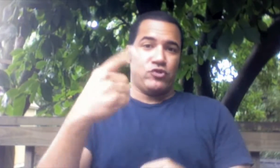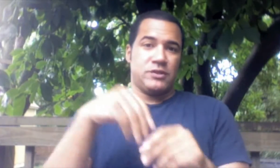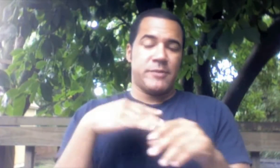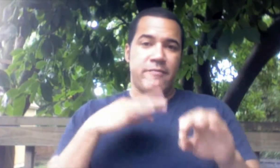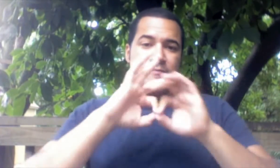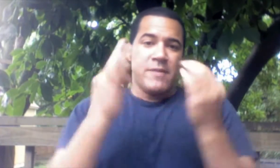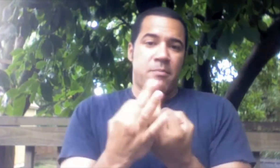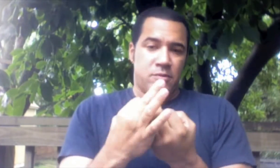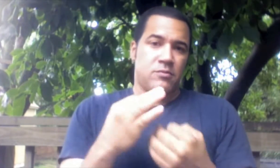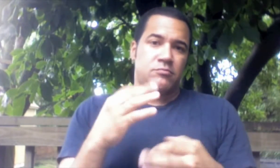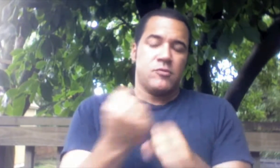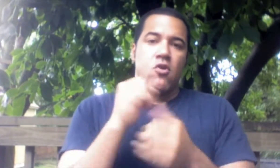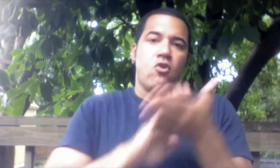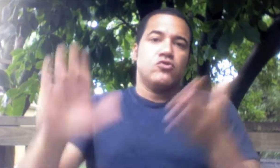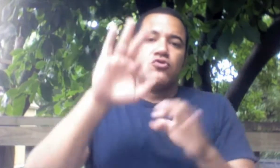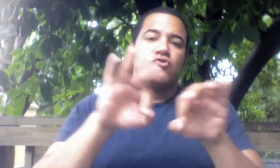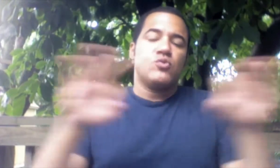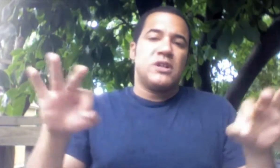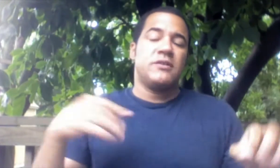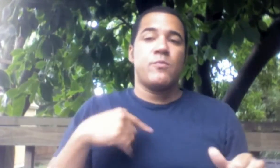I am the first in my family to earn a college degree